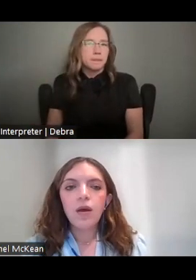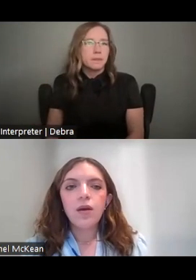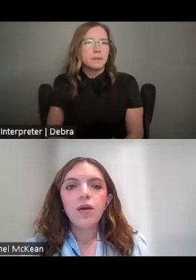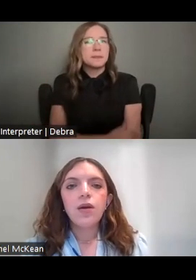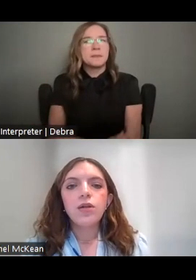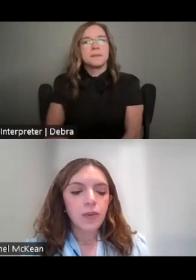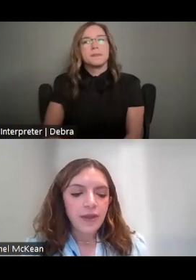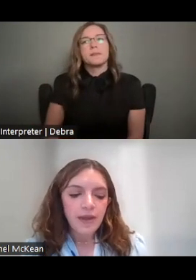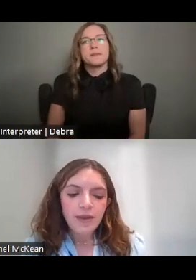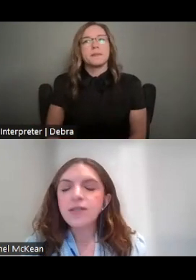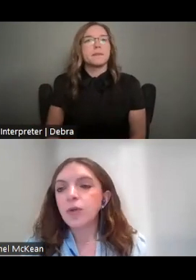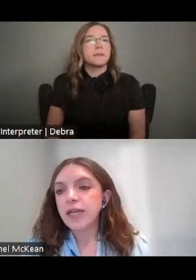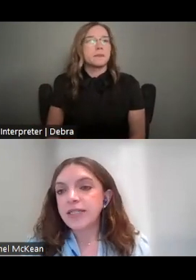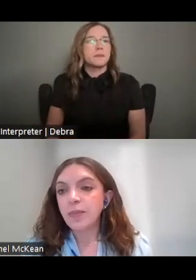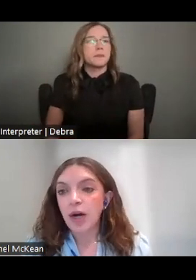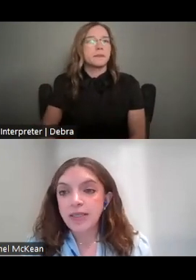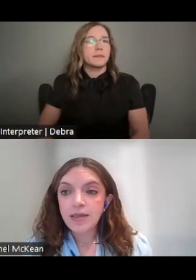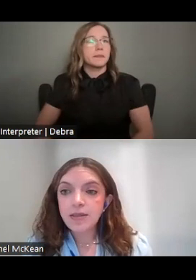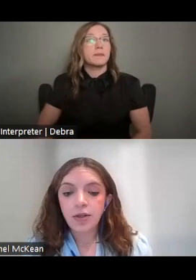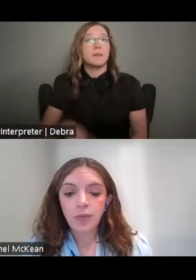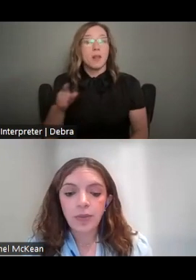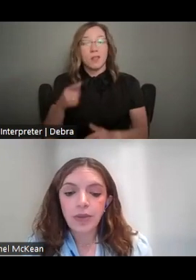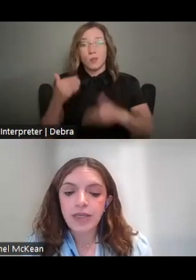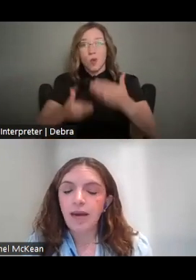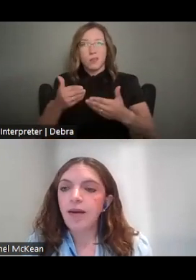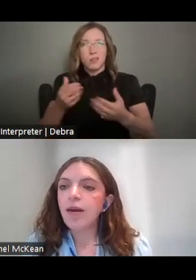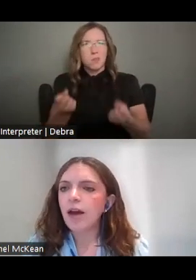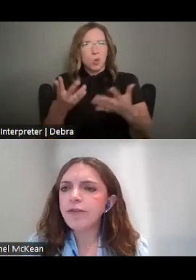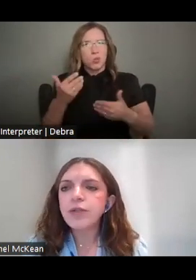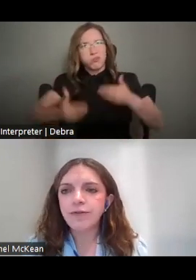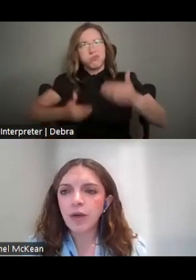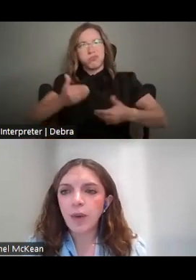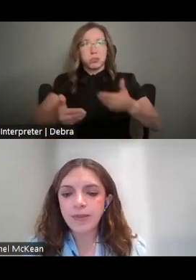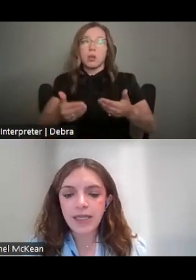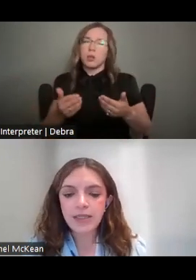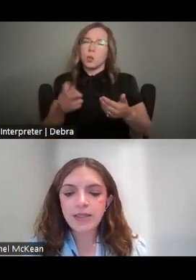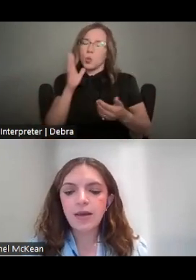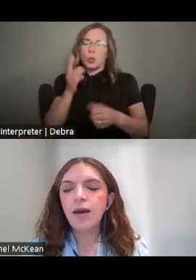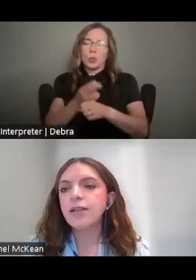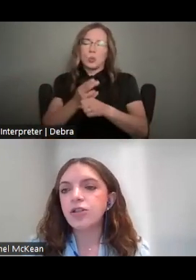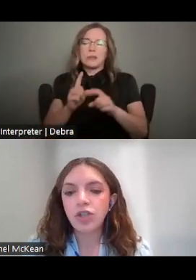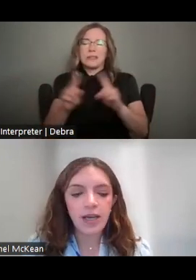SO, WITHIN THIS MULTI-STEP PROCESS, YOU'LL BE USING A FEW DIFFERENT WEBSITES AS JENNIE